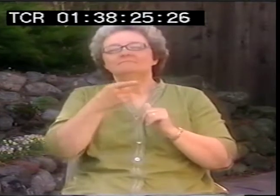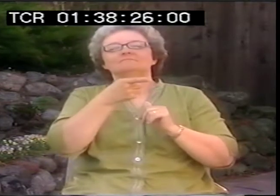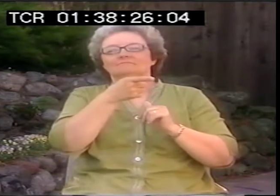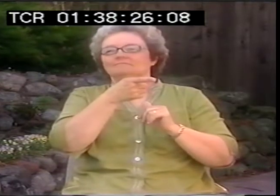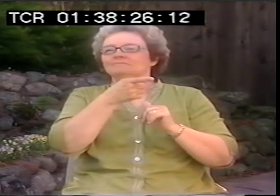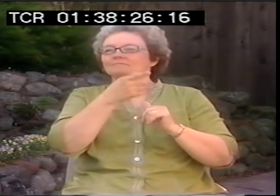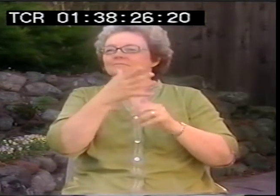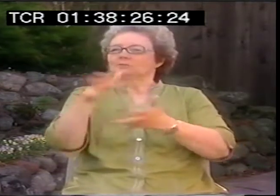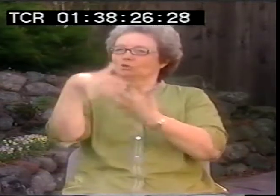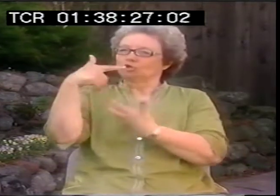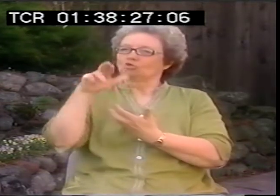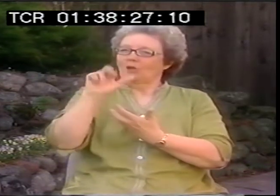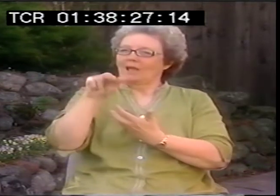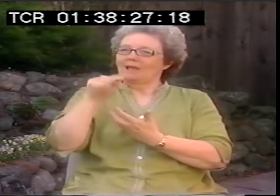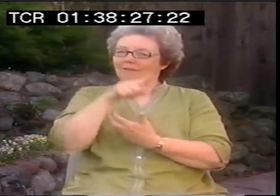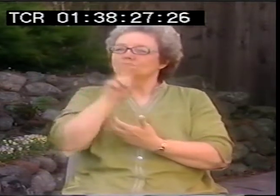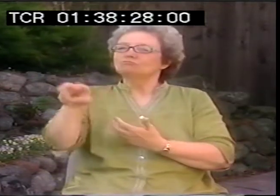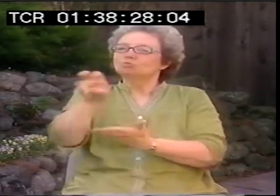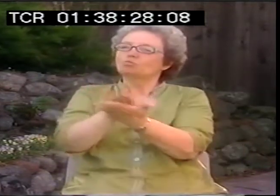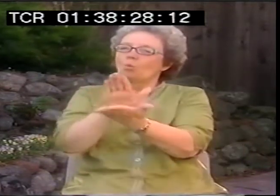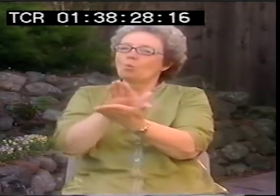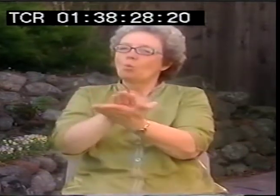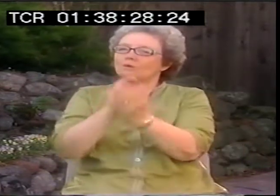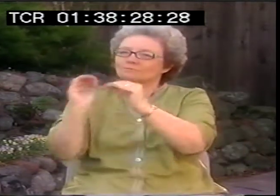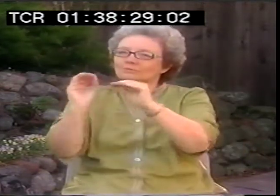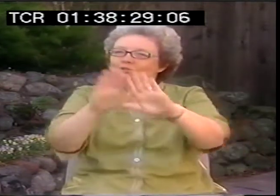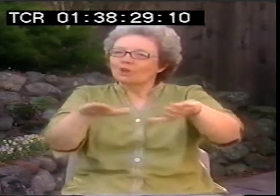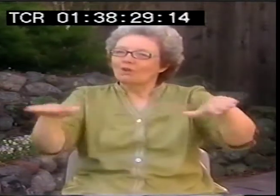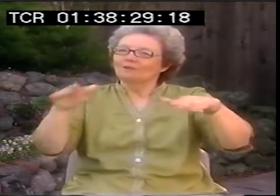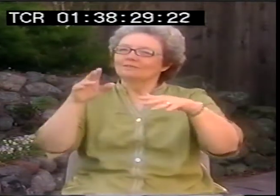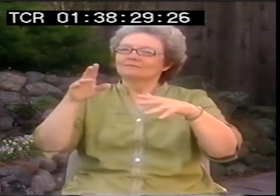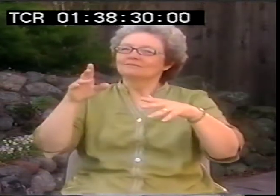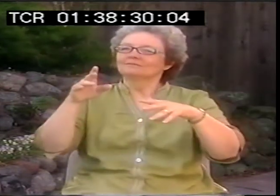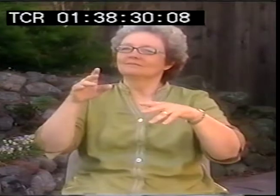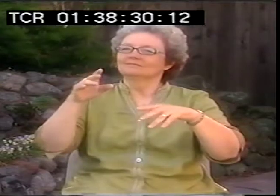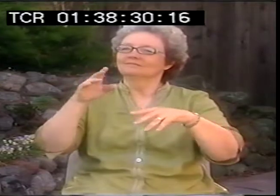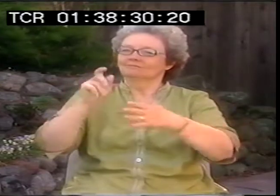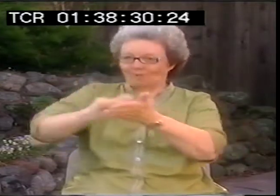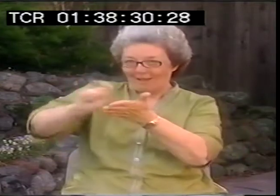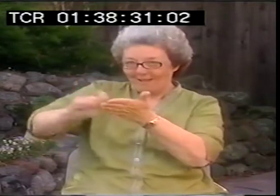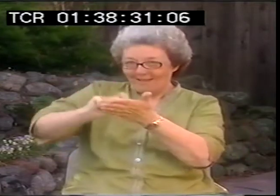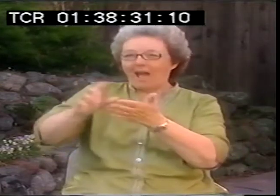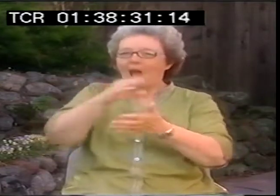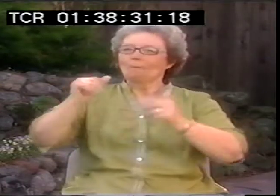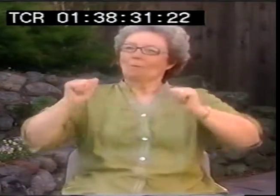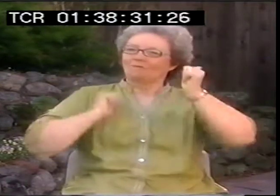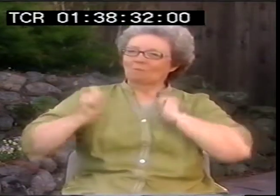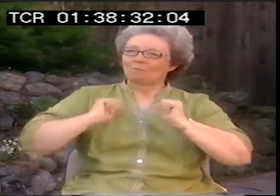But anyway she'd gotten a grant from whatever city she was found to go and teach kids, and then